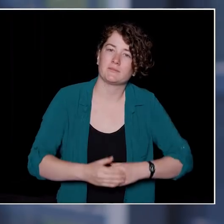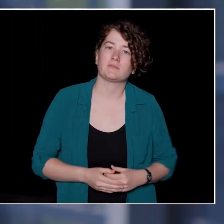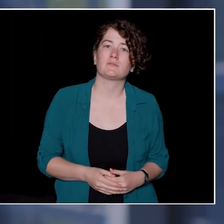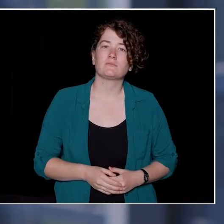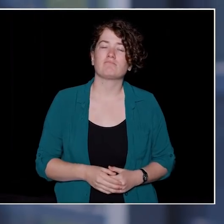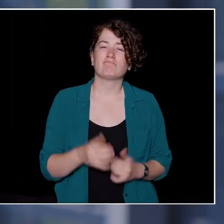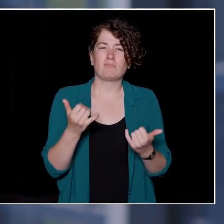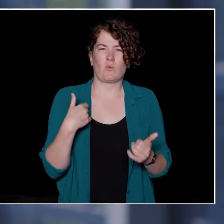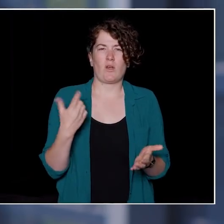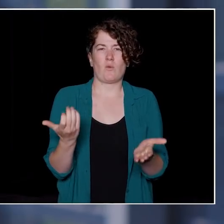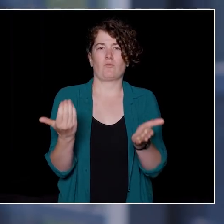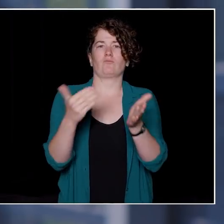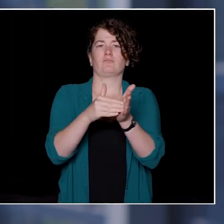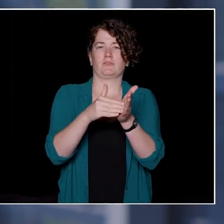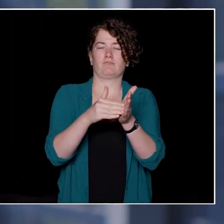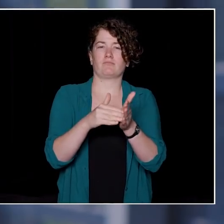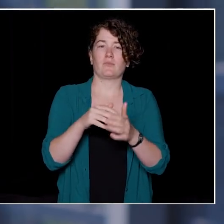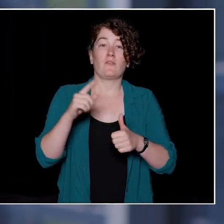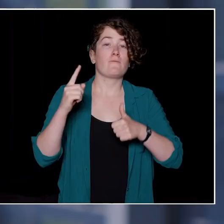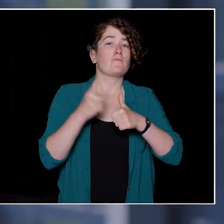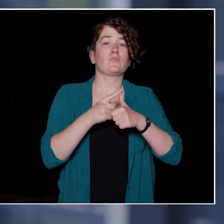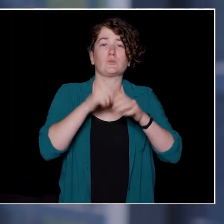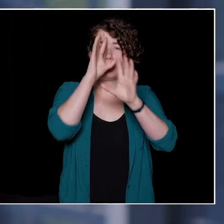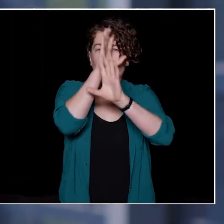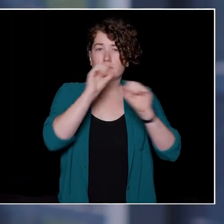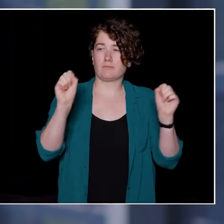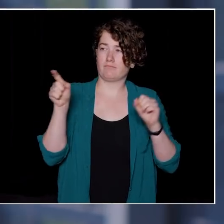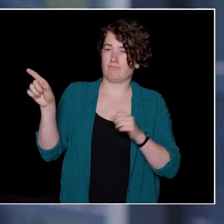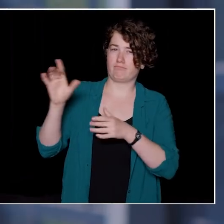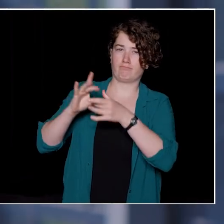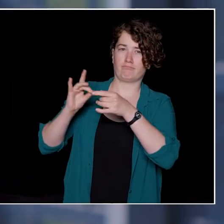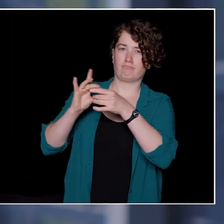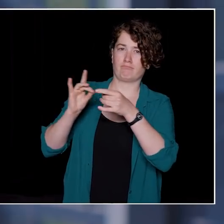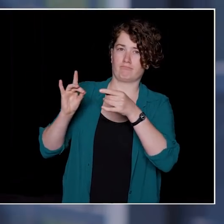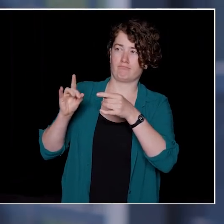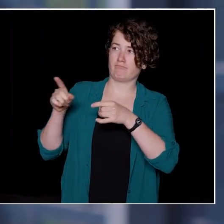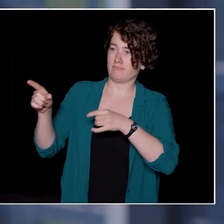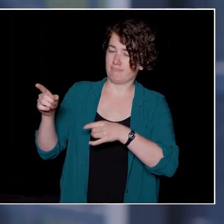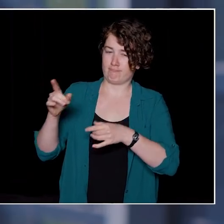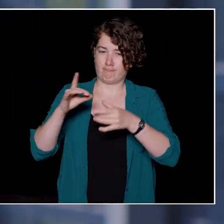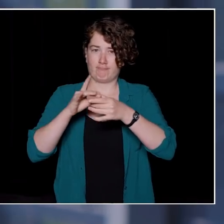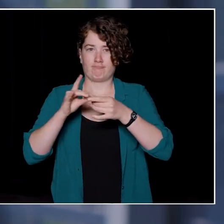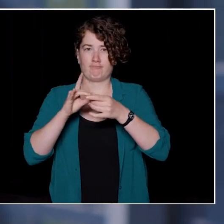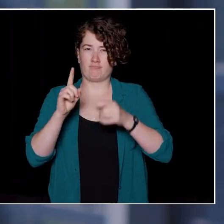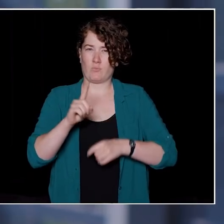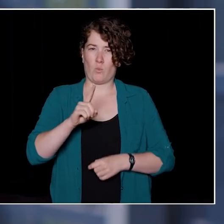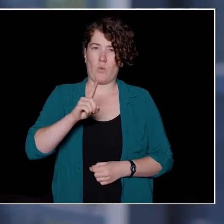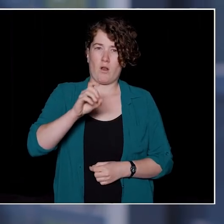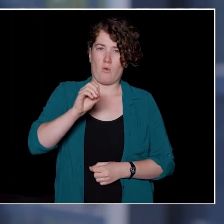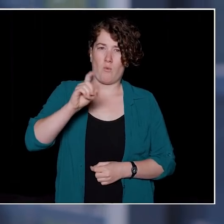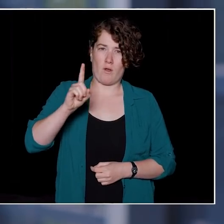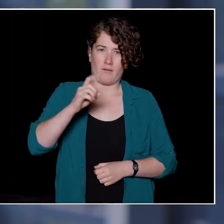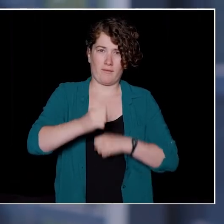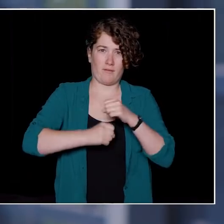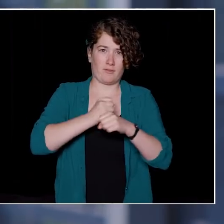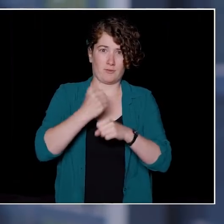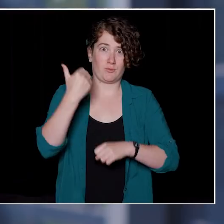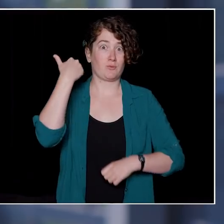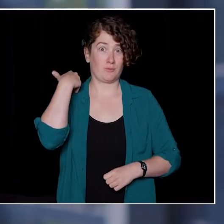what UBC's very first president, Frank Wesbrook, said to UBC's first group of students 101 years ago.